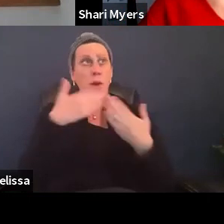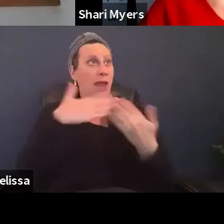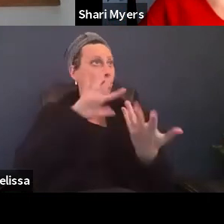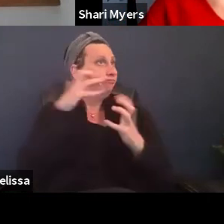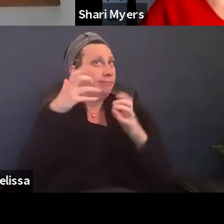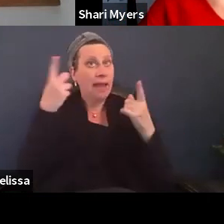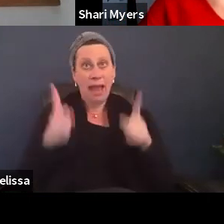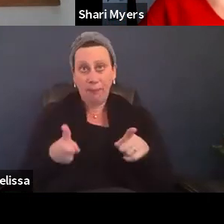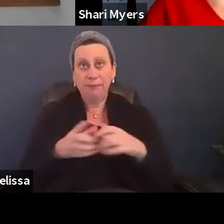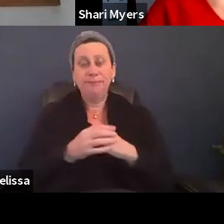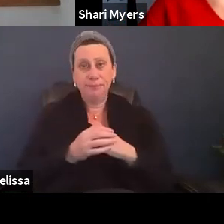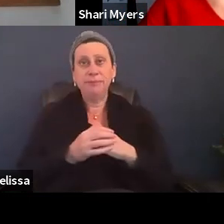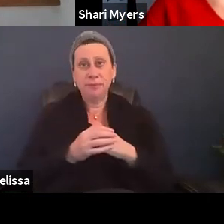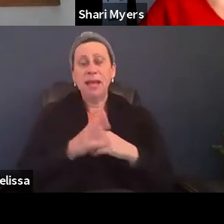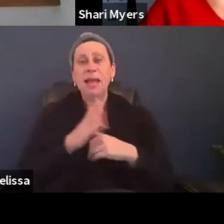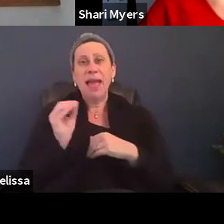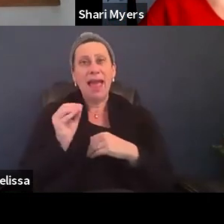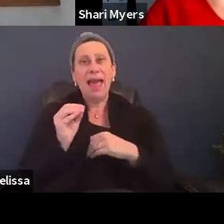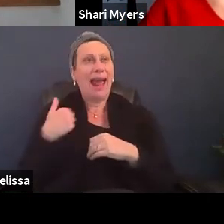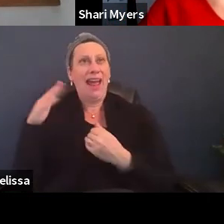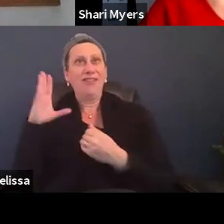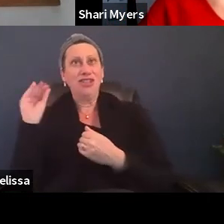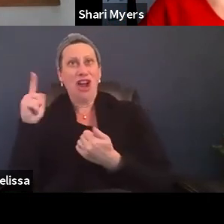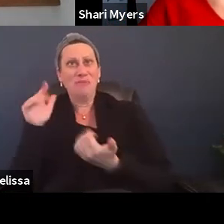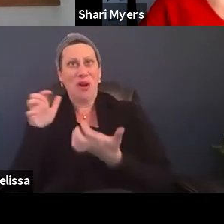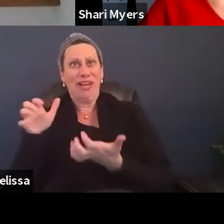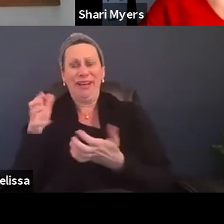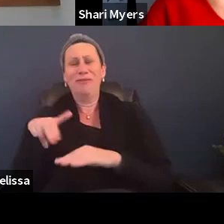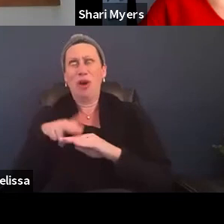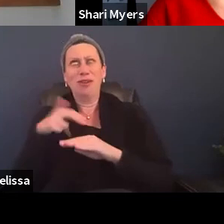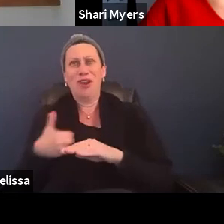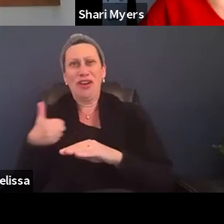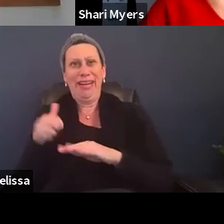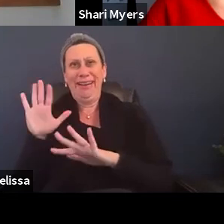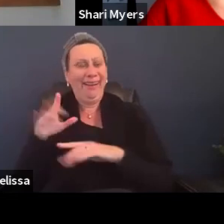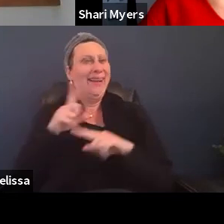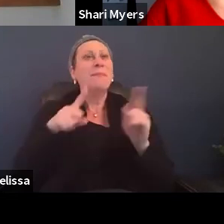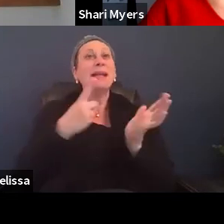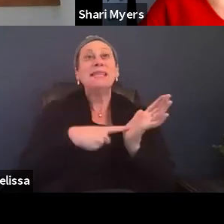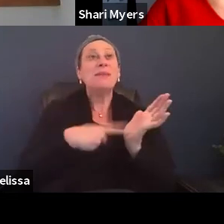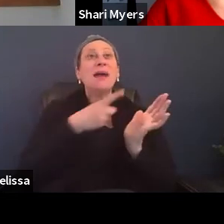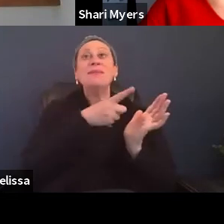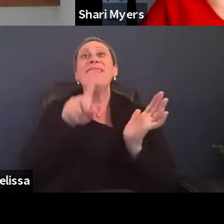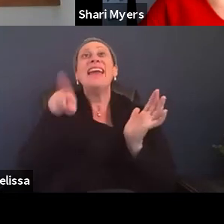and that sometimes and I'm sorry I have a dog barking, of course, and that sometimes they just need to be helped